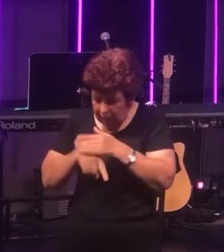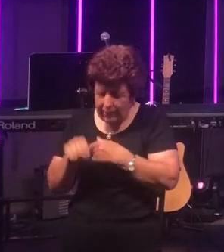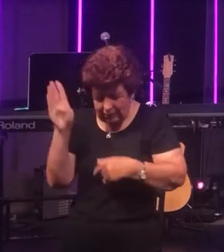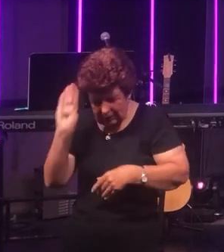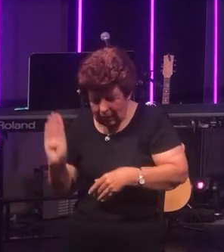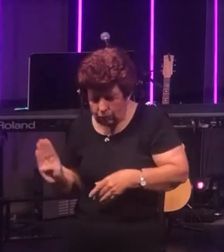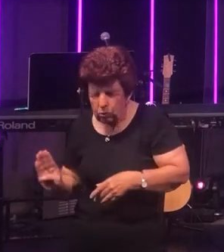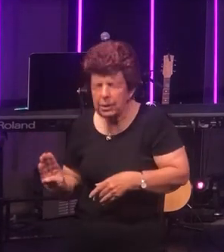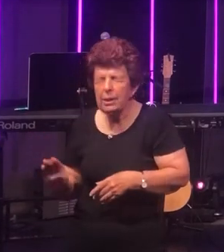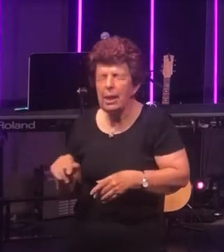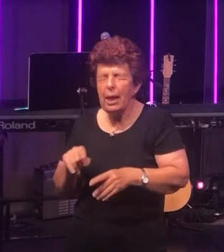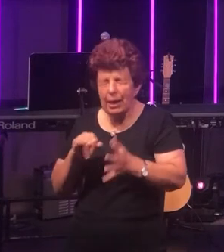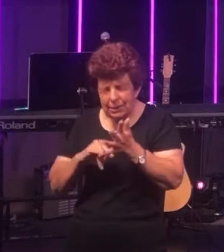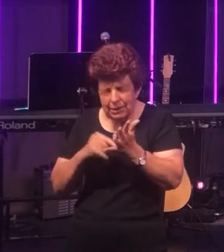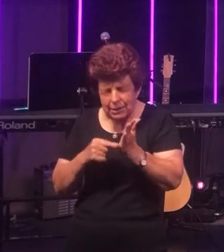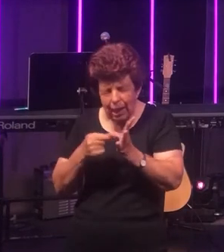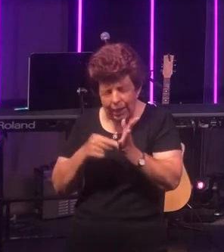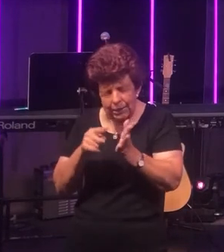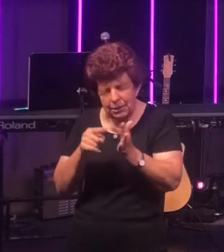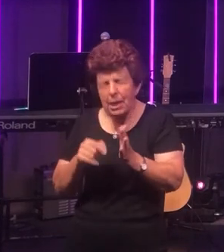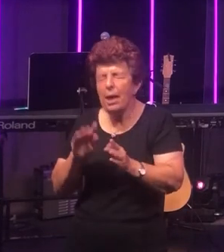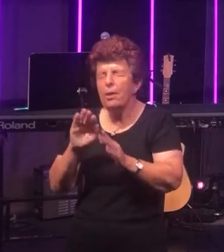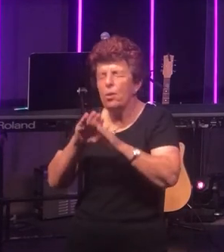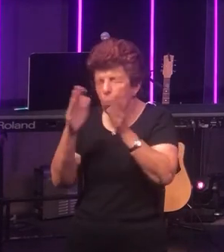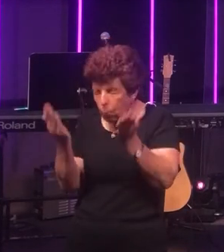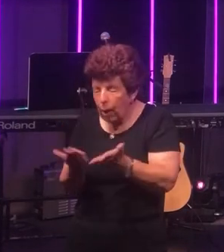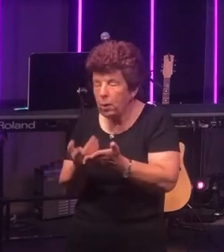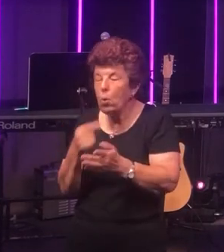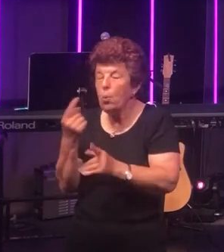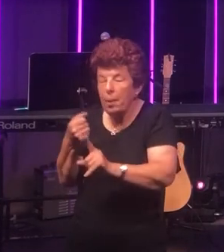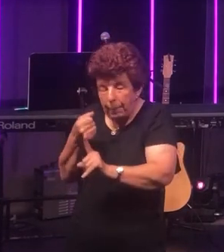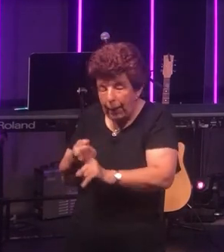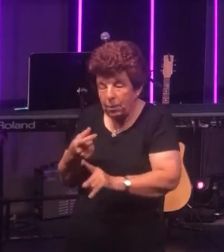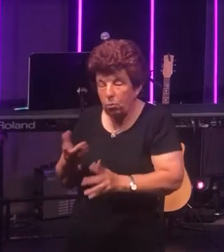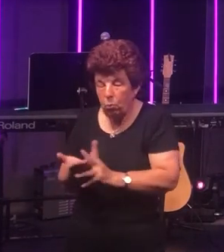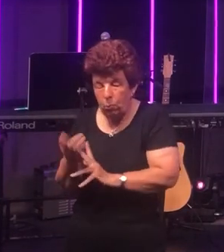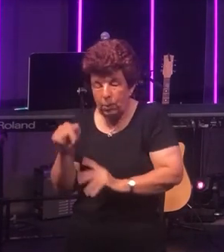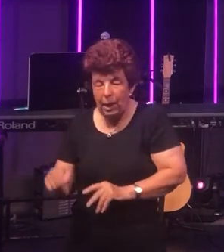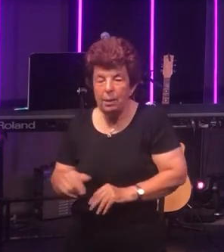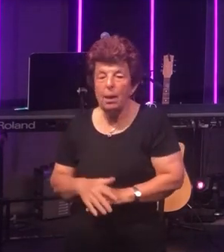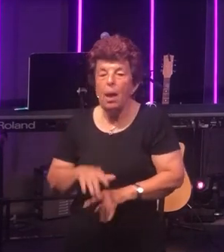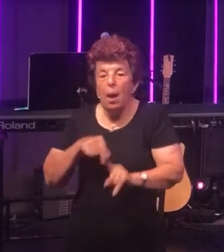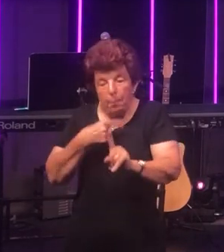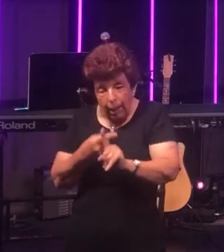state around the world who are impacted by that. Also today we want to